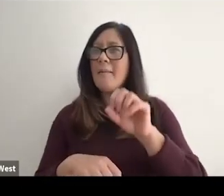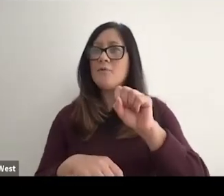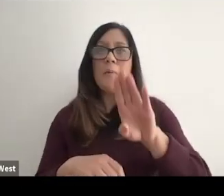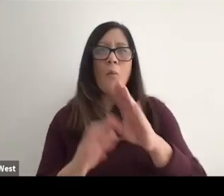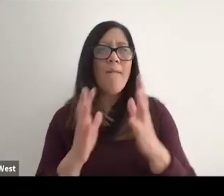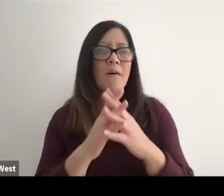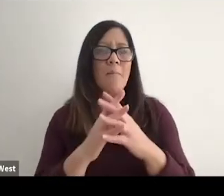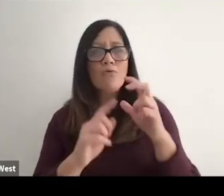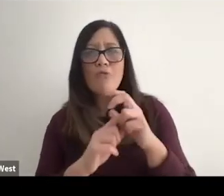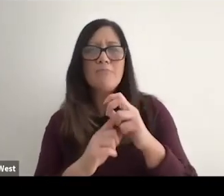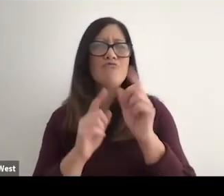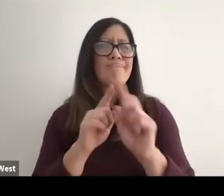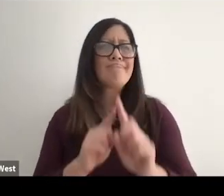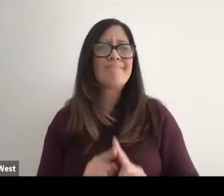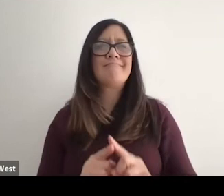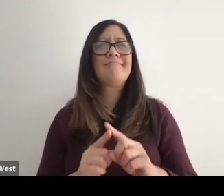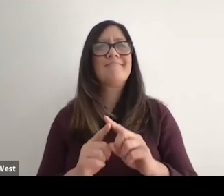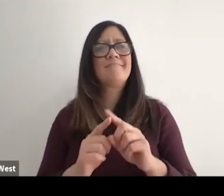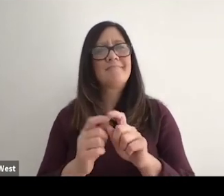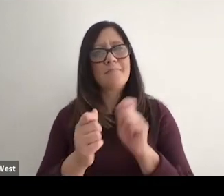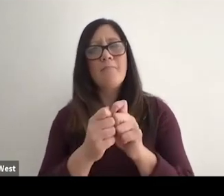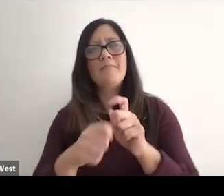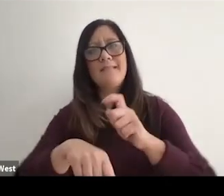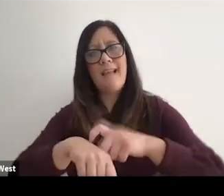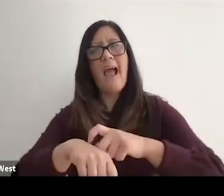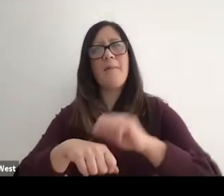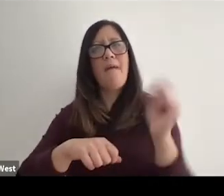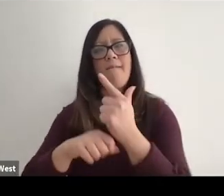And I think that's the equitable when you're looking at it from the standpoint